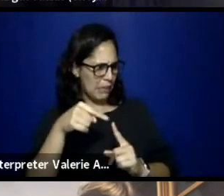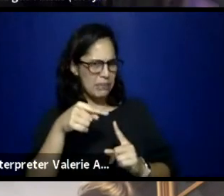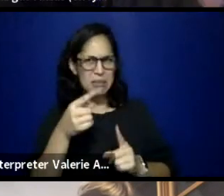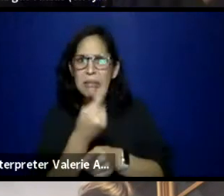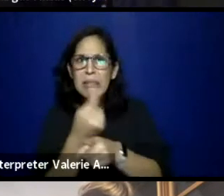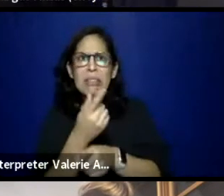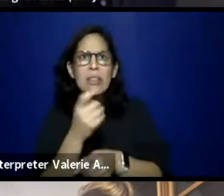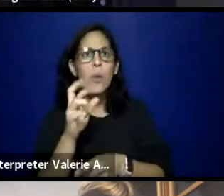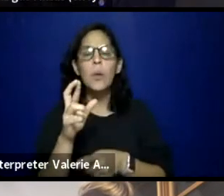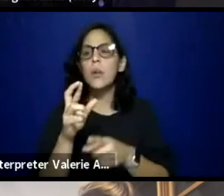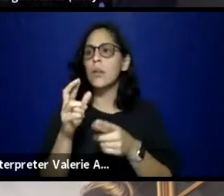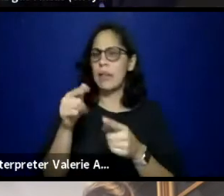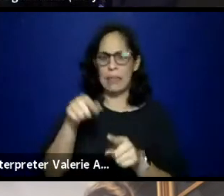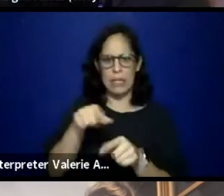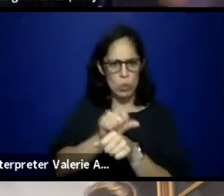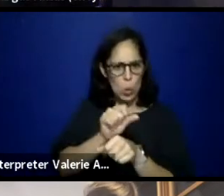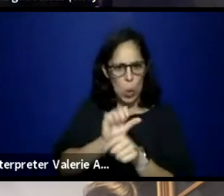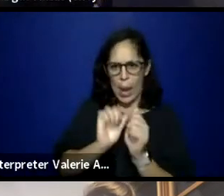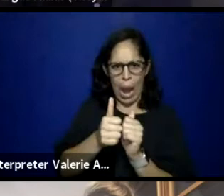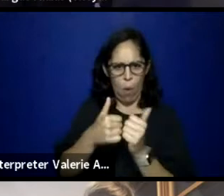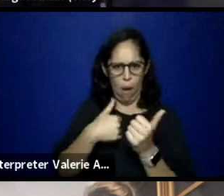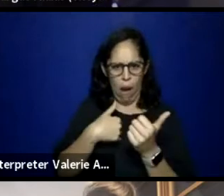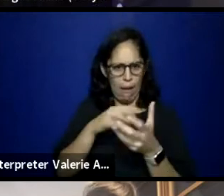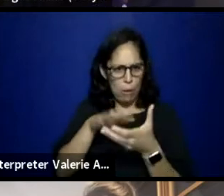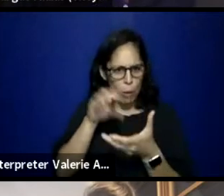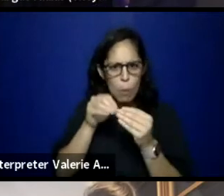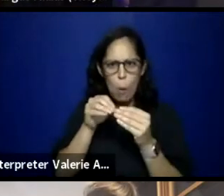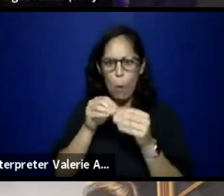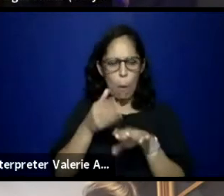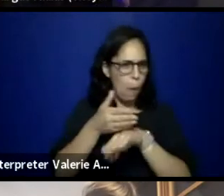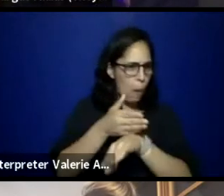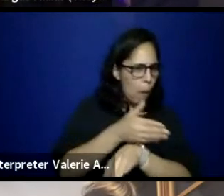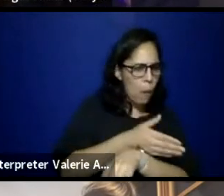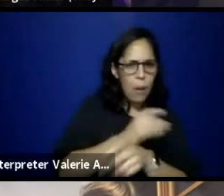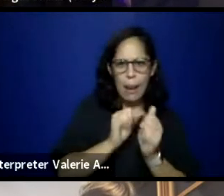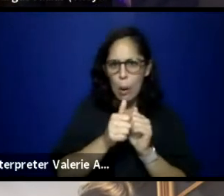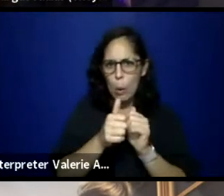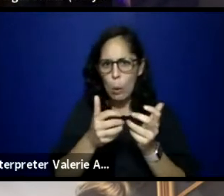about this work that I'm doing? Or what are ways that I can actually cultivate